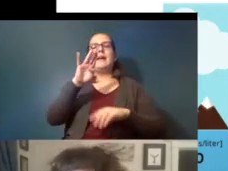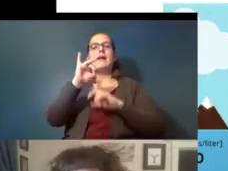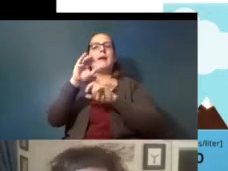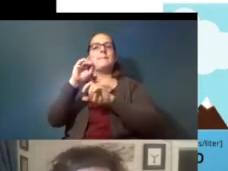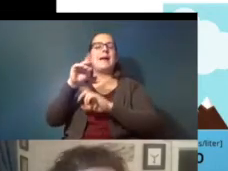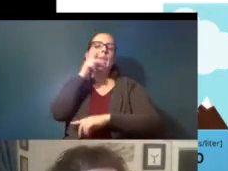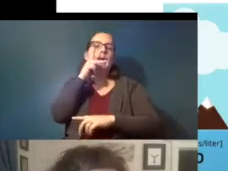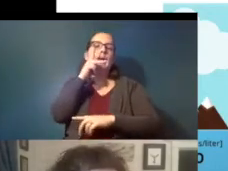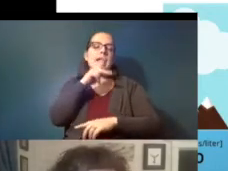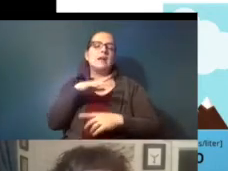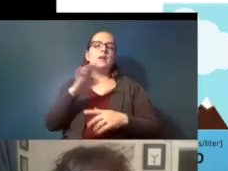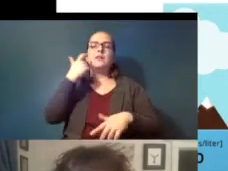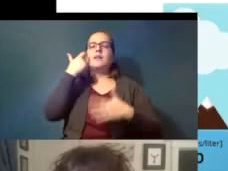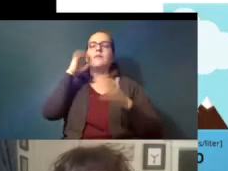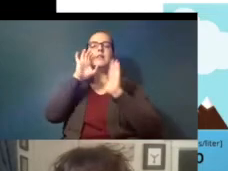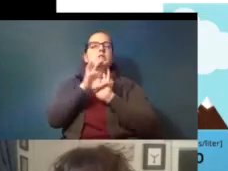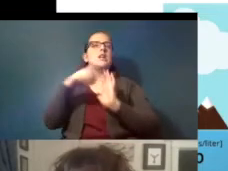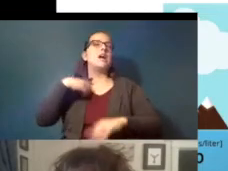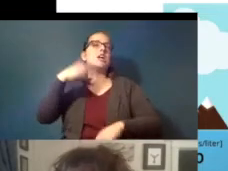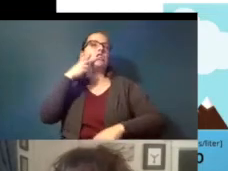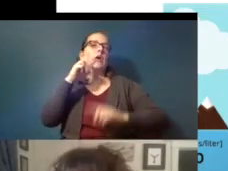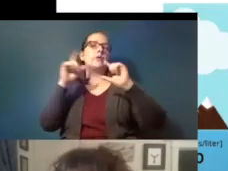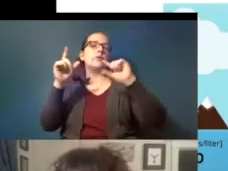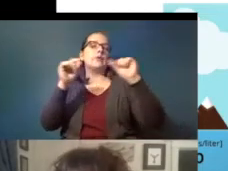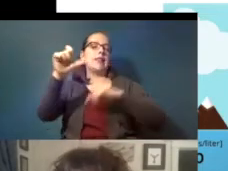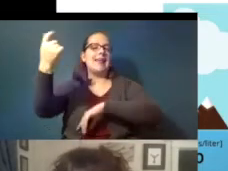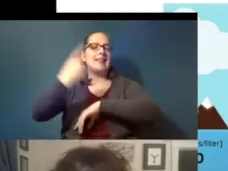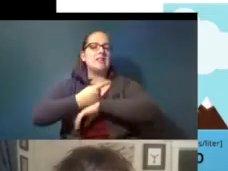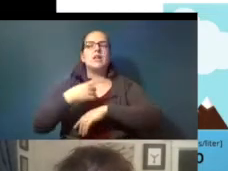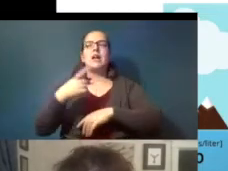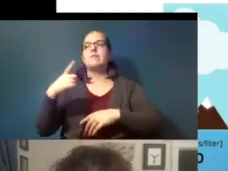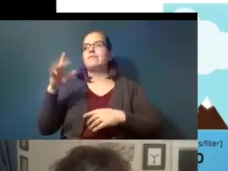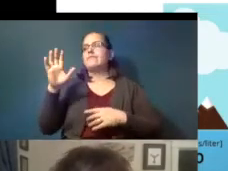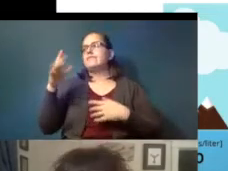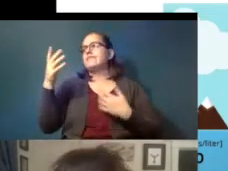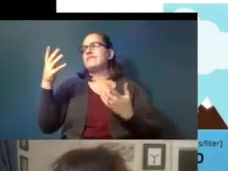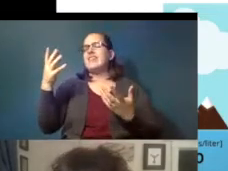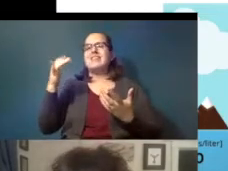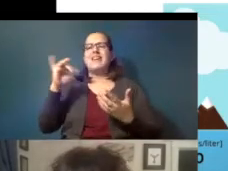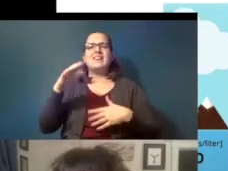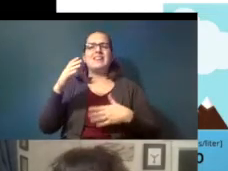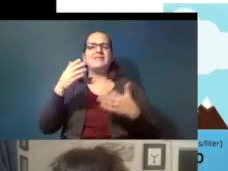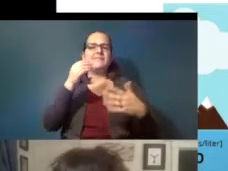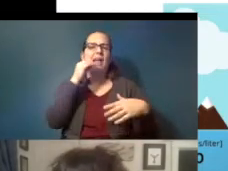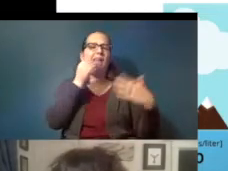there was a picture i saw on twitter the other day of um it was a like a take out container and it